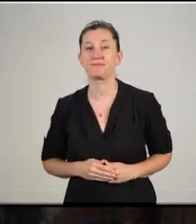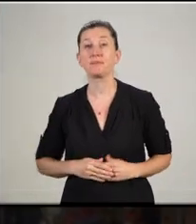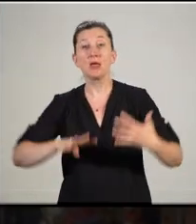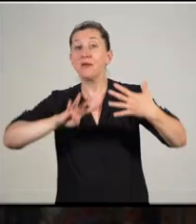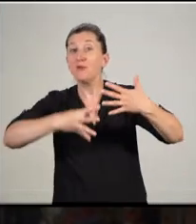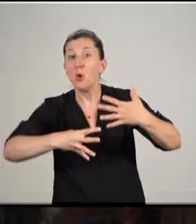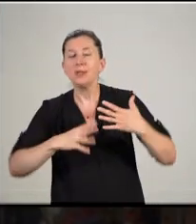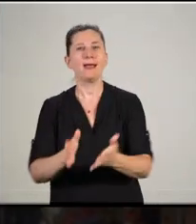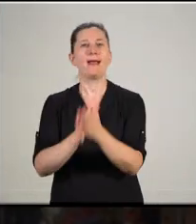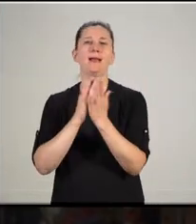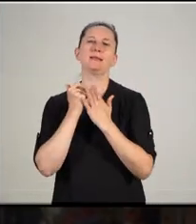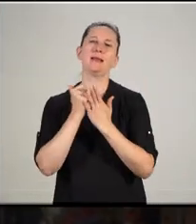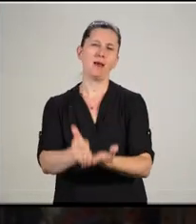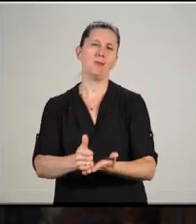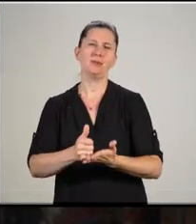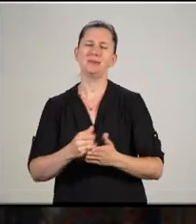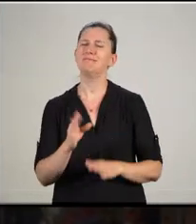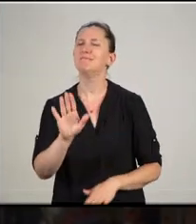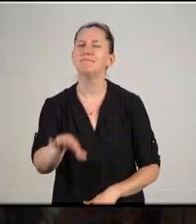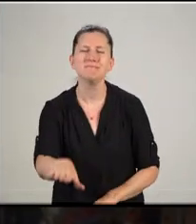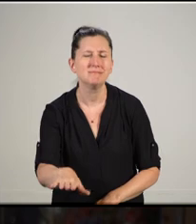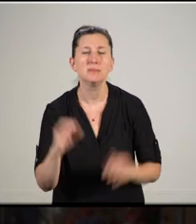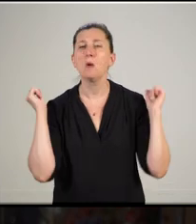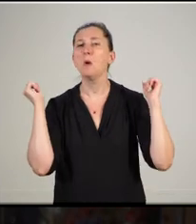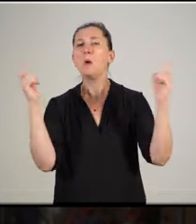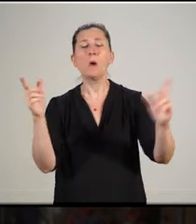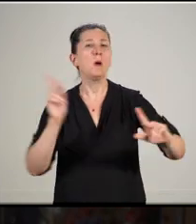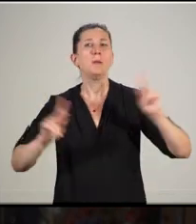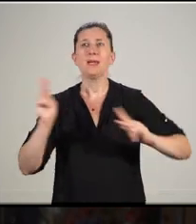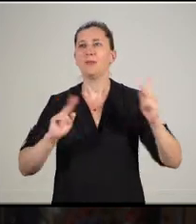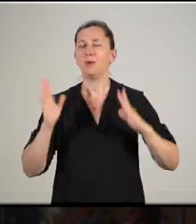There will be times when you struggle. We all have periods like that.